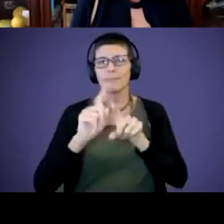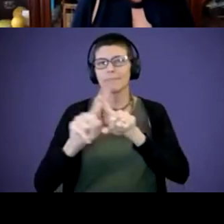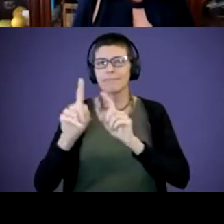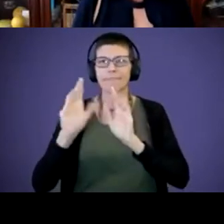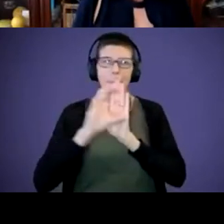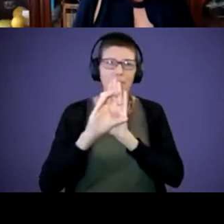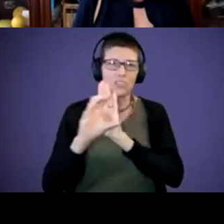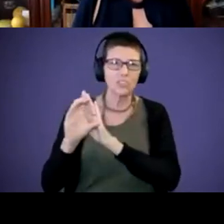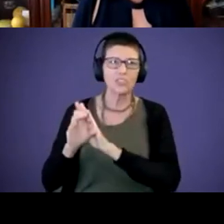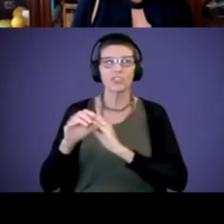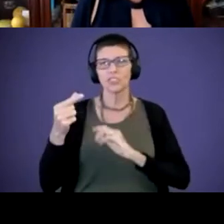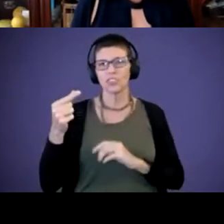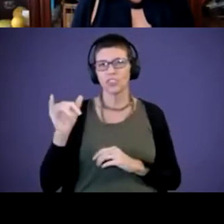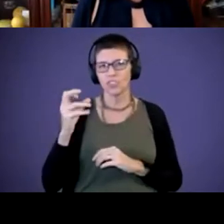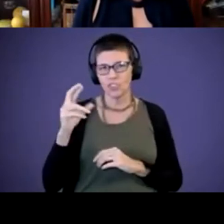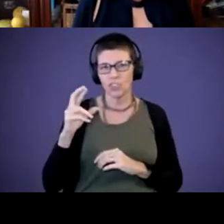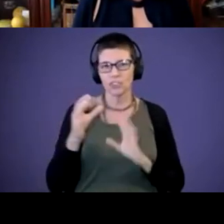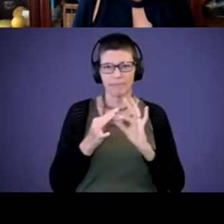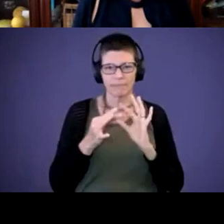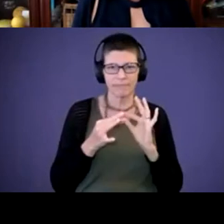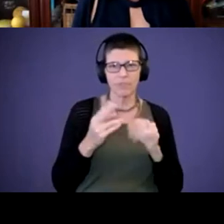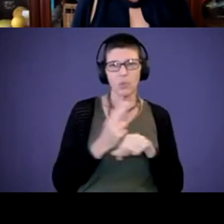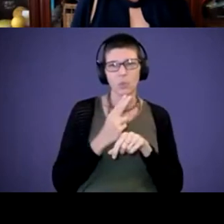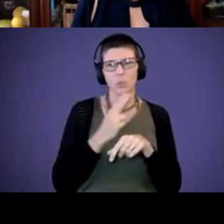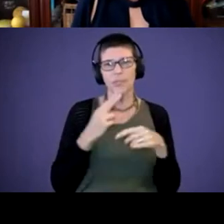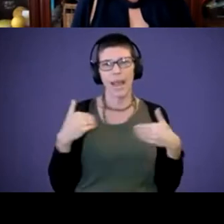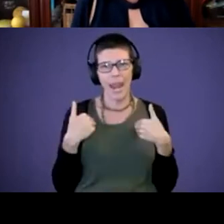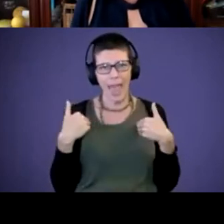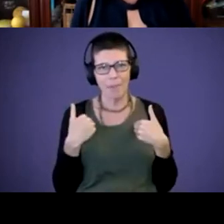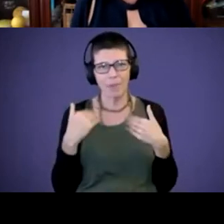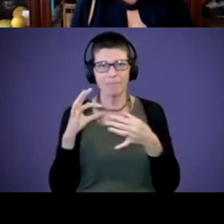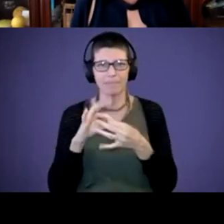Ginger shared about using stuffed animals to connect to nursery rhymes and story books.